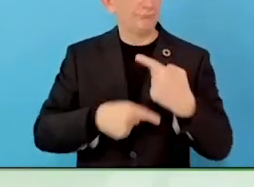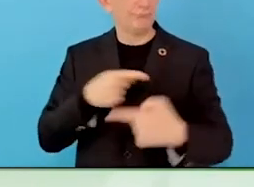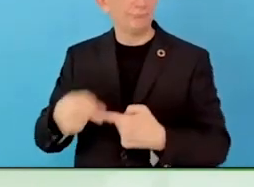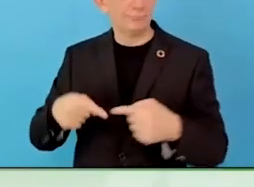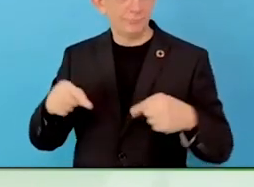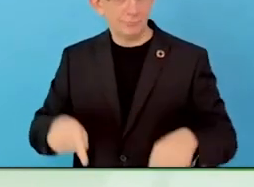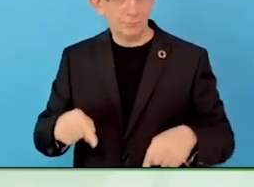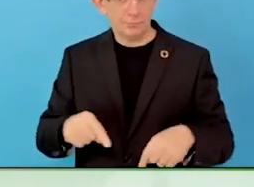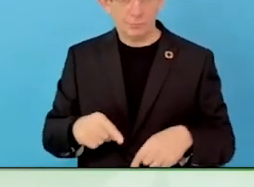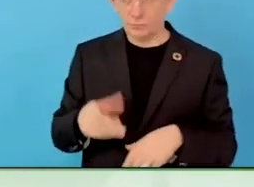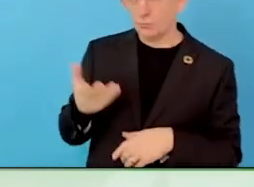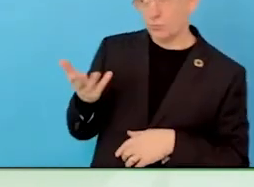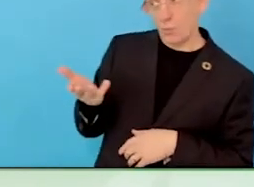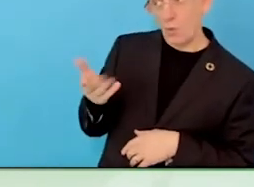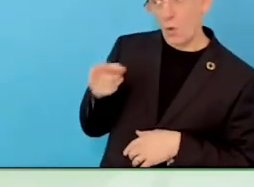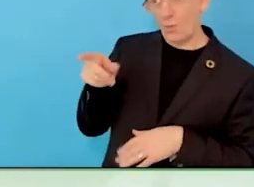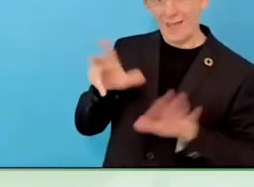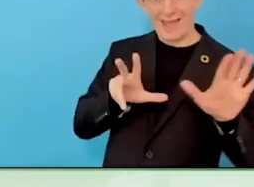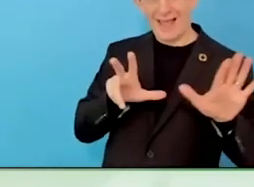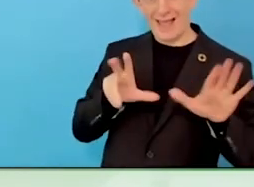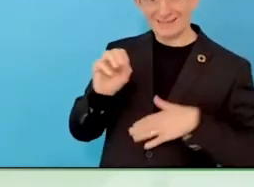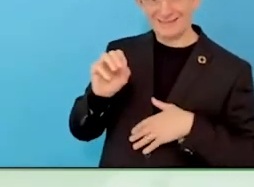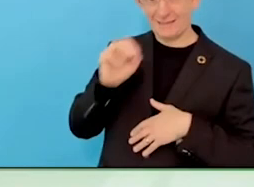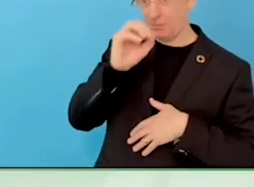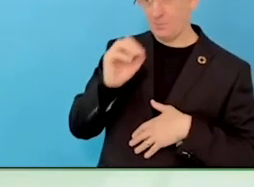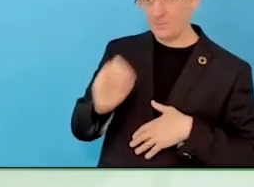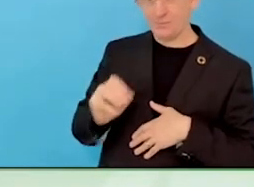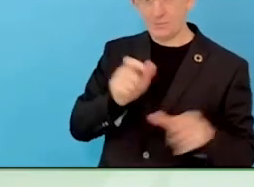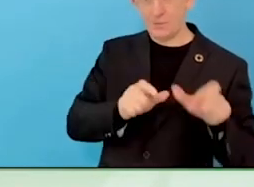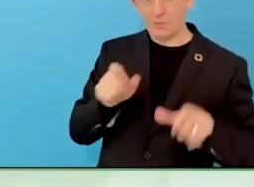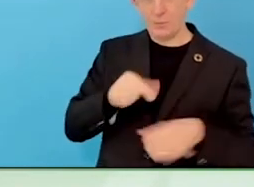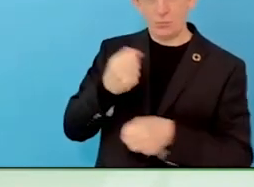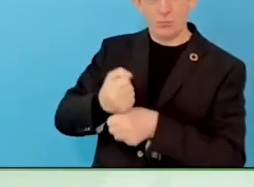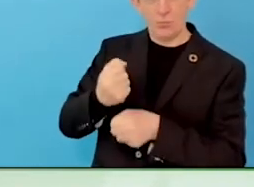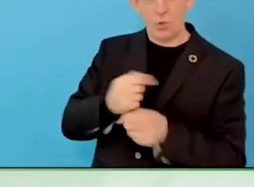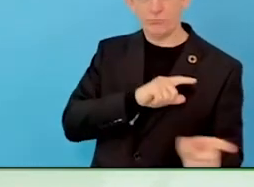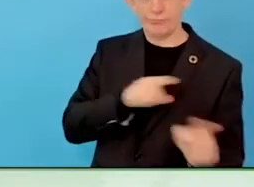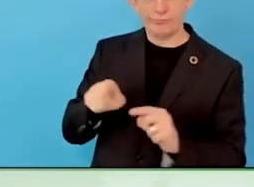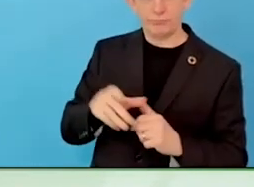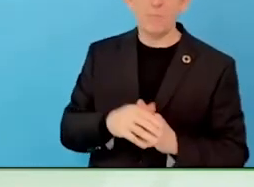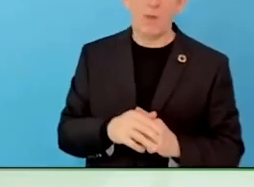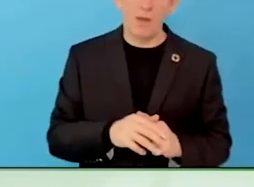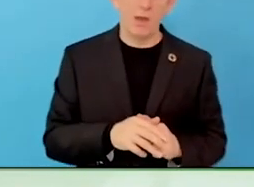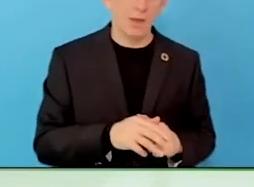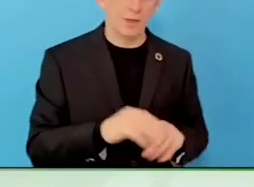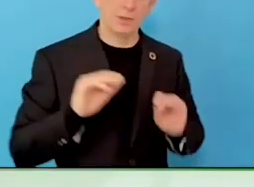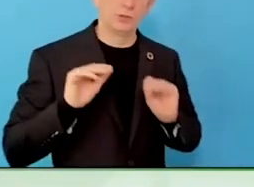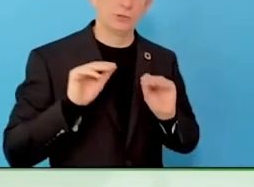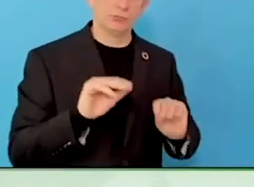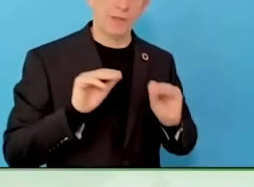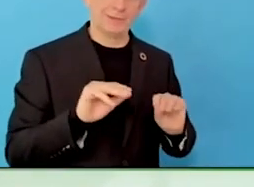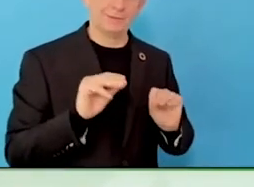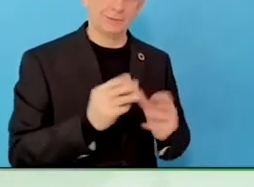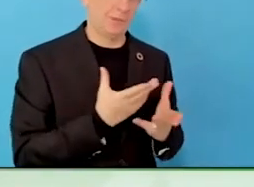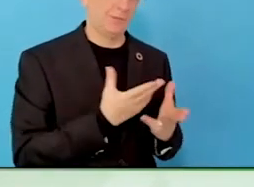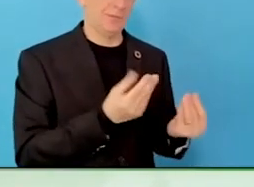We are still training people now. They finished the training. For employment.